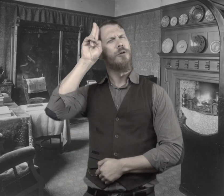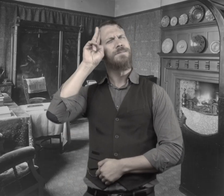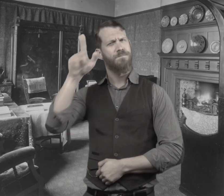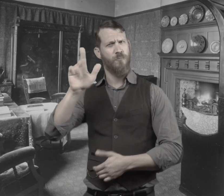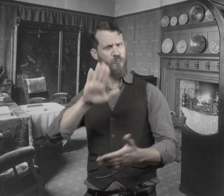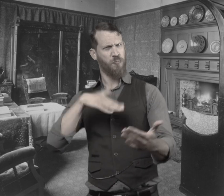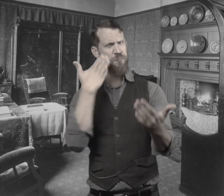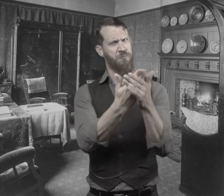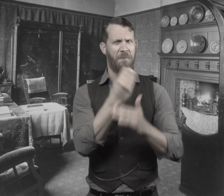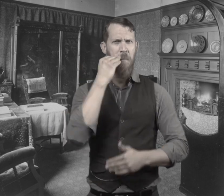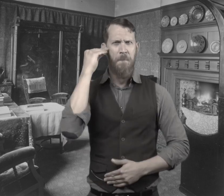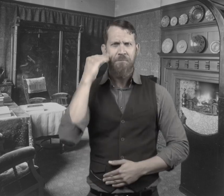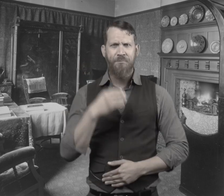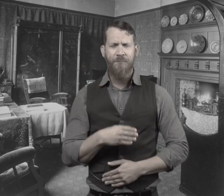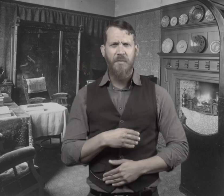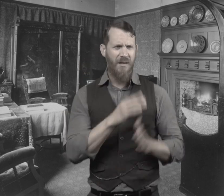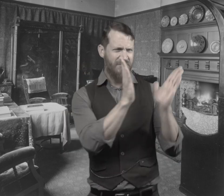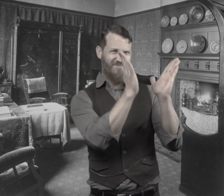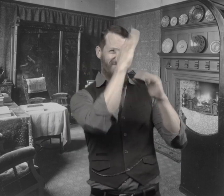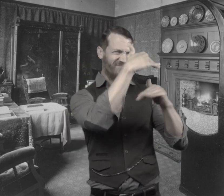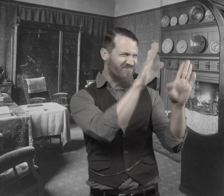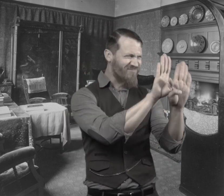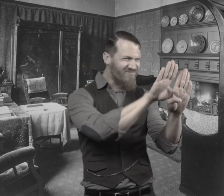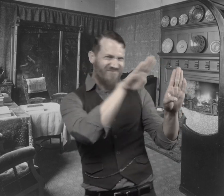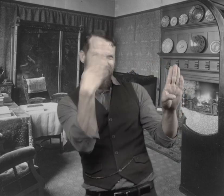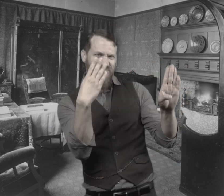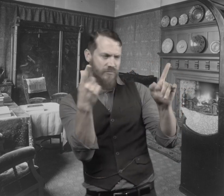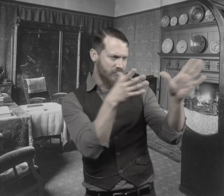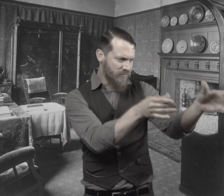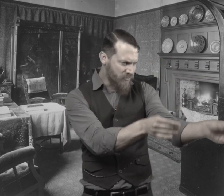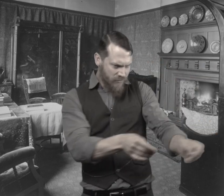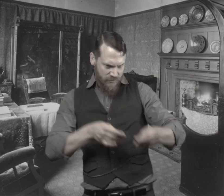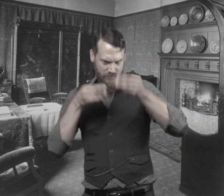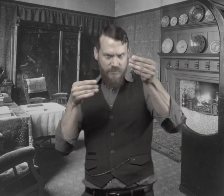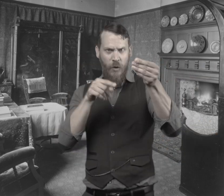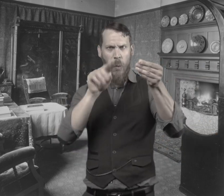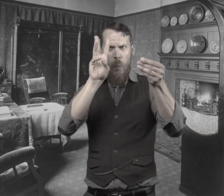Now Mr. Utterson arrived home and he opens his safe